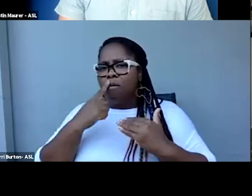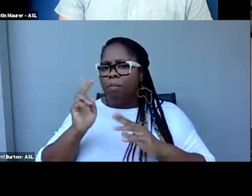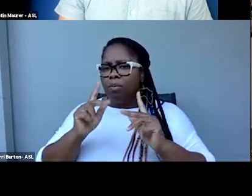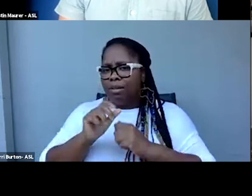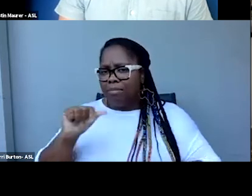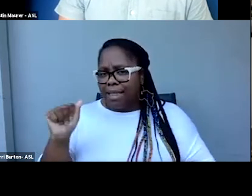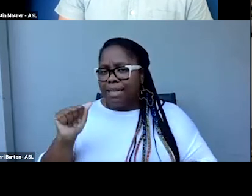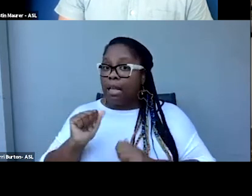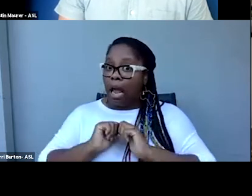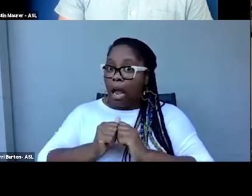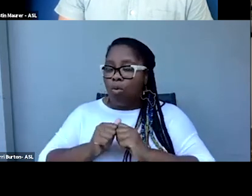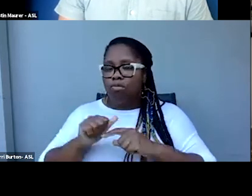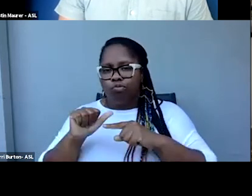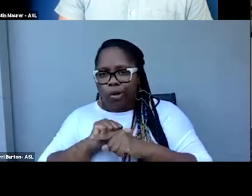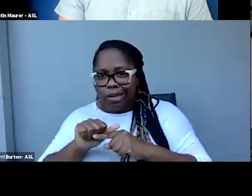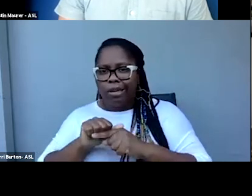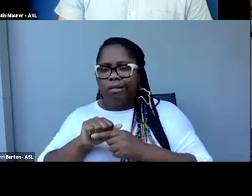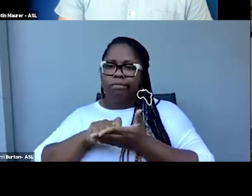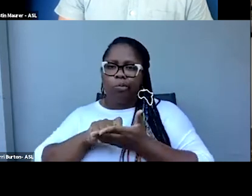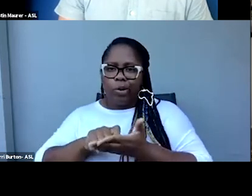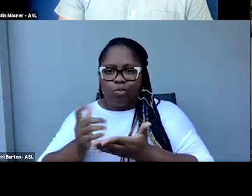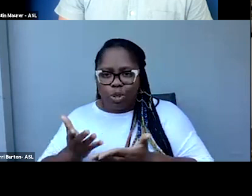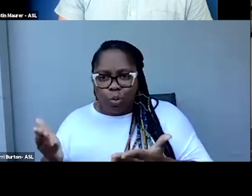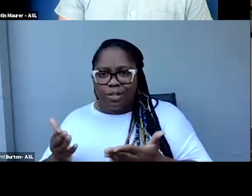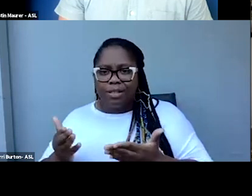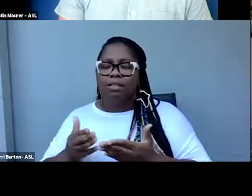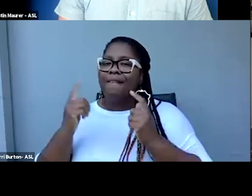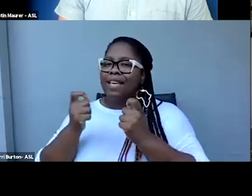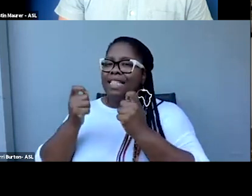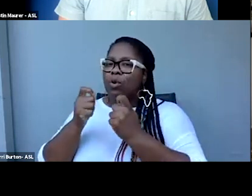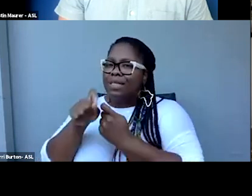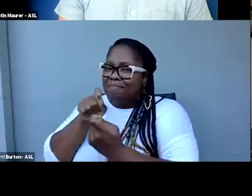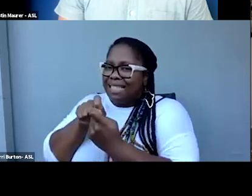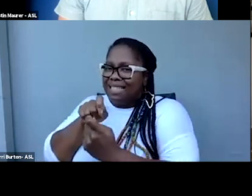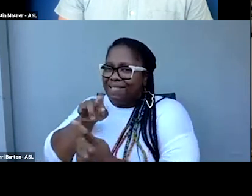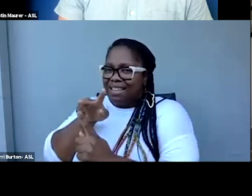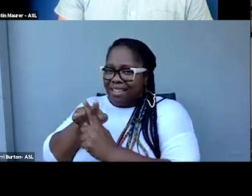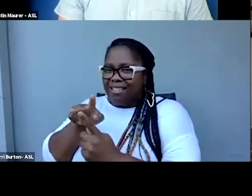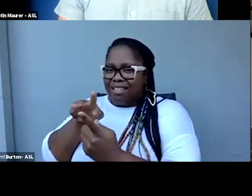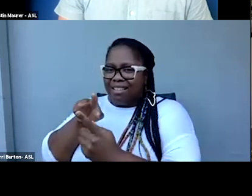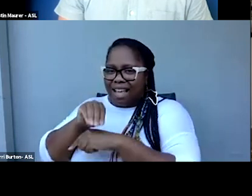through training, written resources, and festival specific consultation, as well as direct cash assistance.